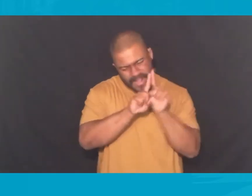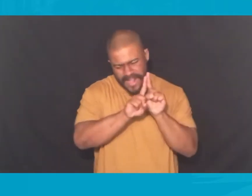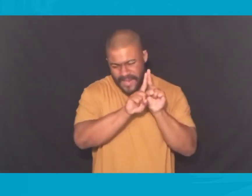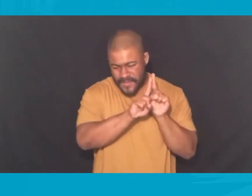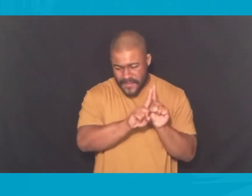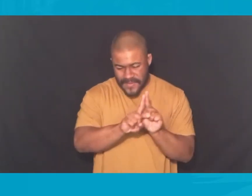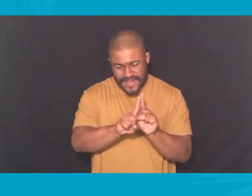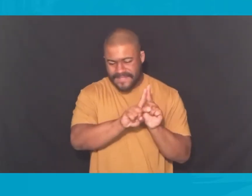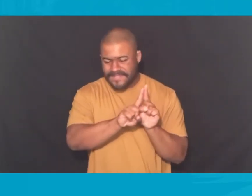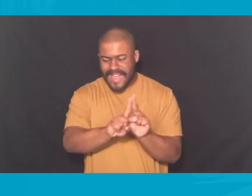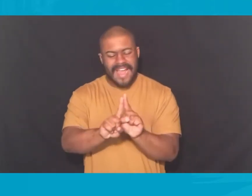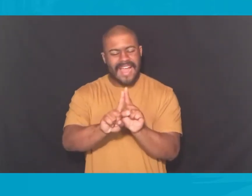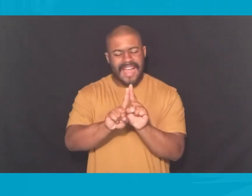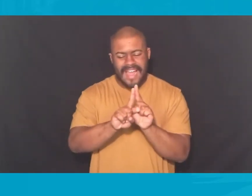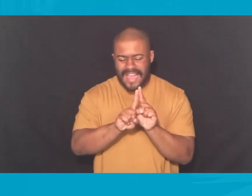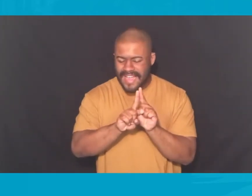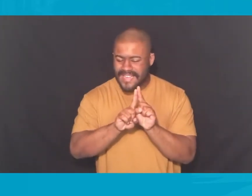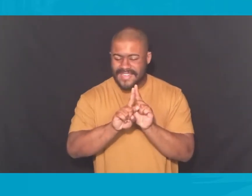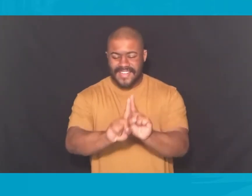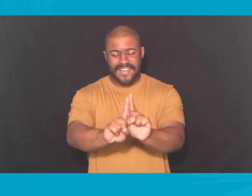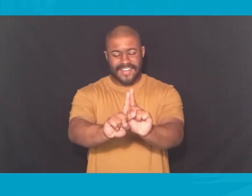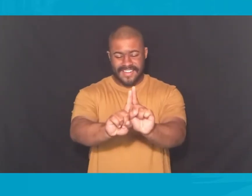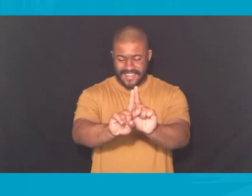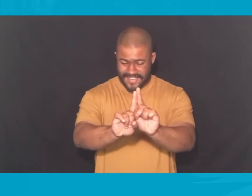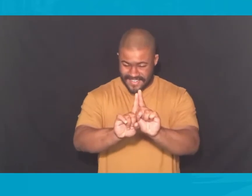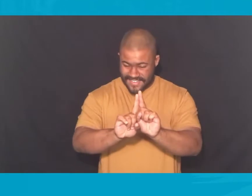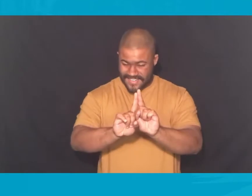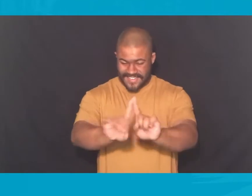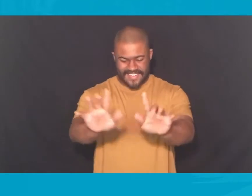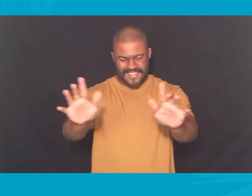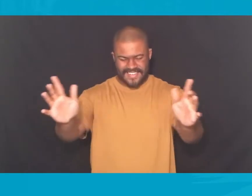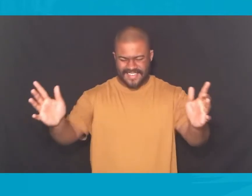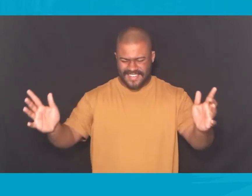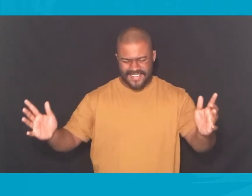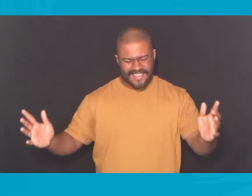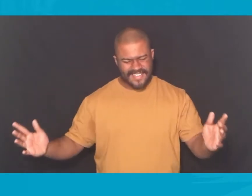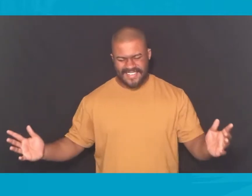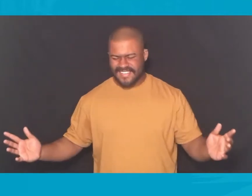Walk me through the fire